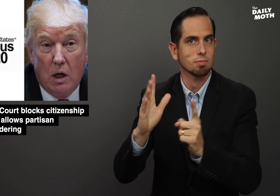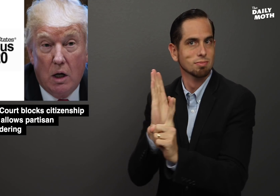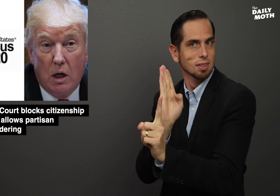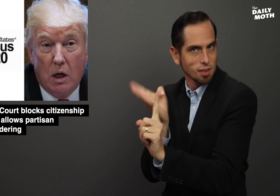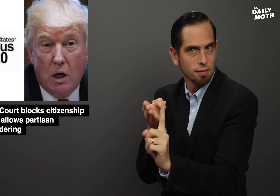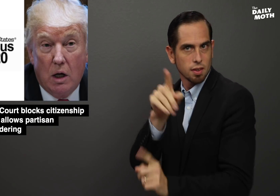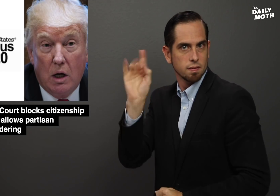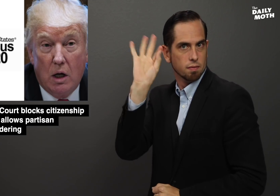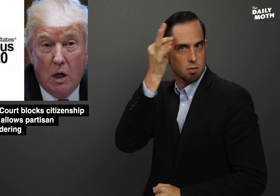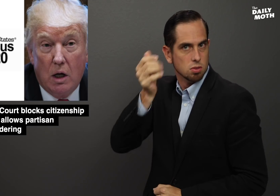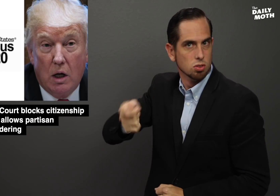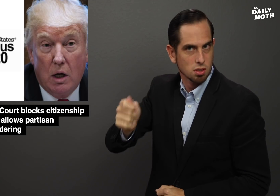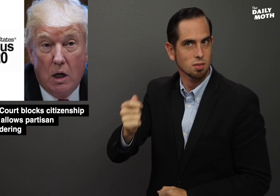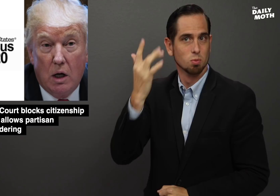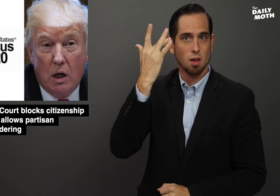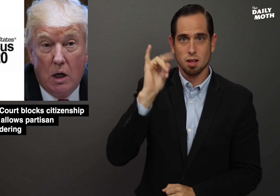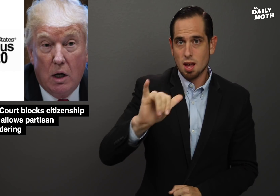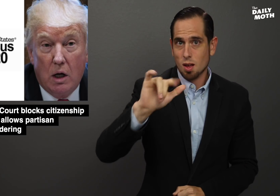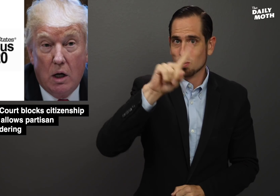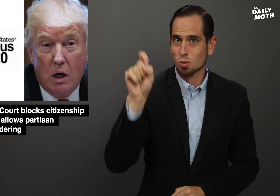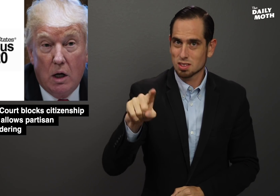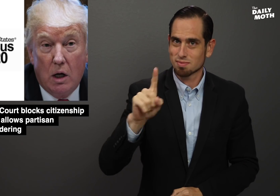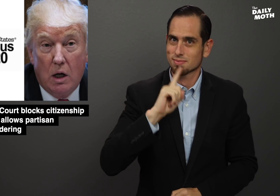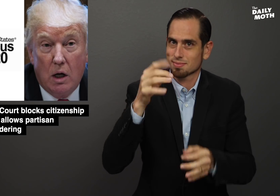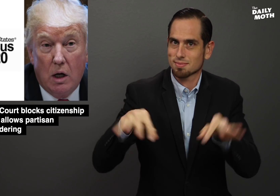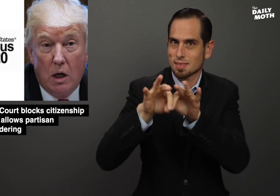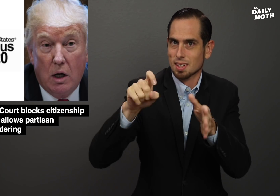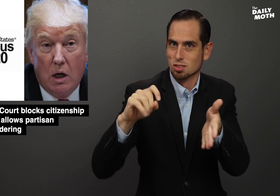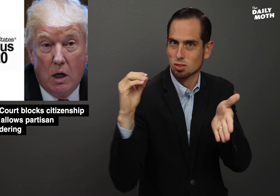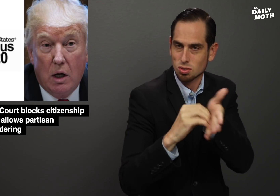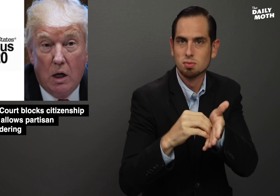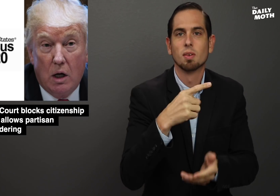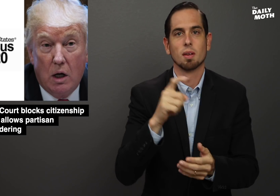to convince federal judges why the question is necessary